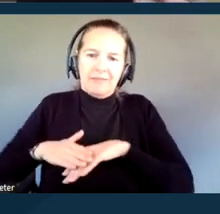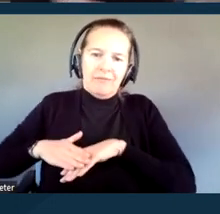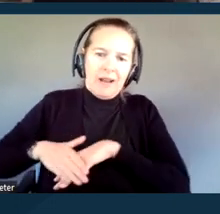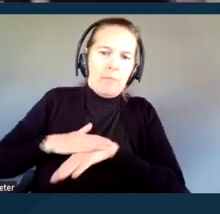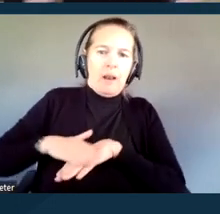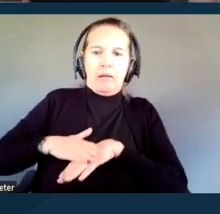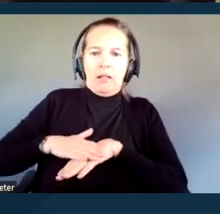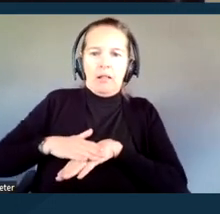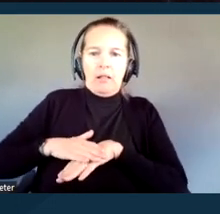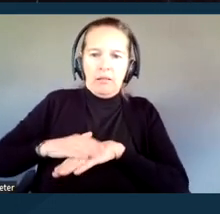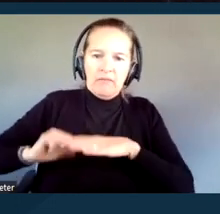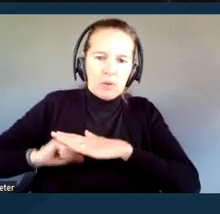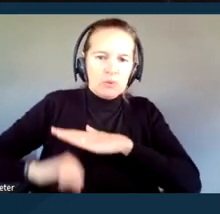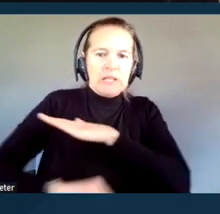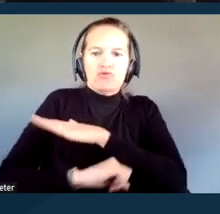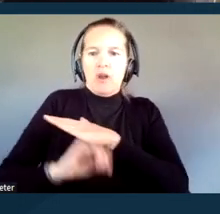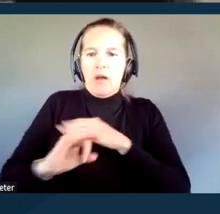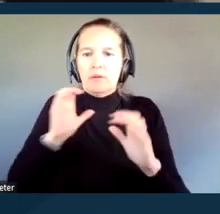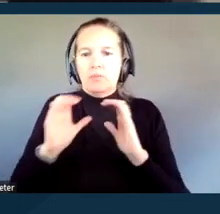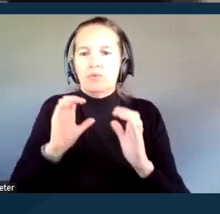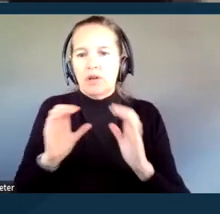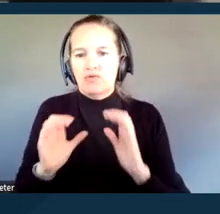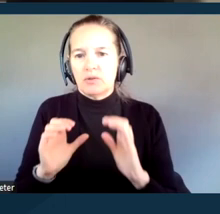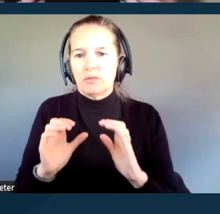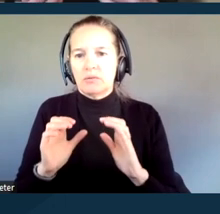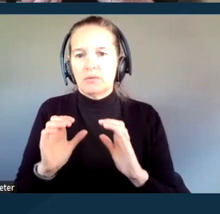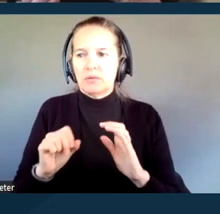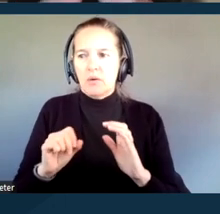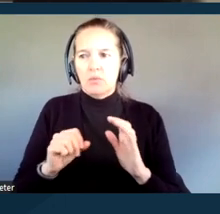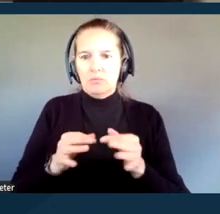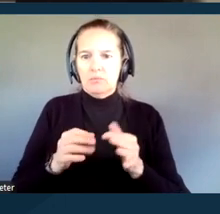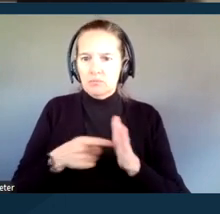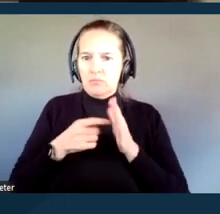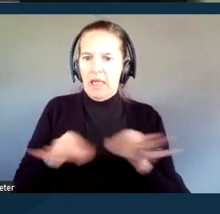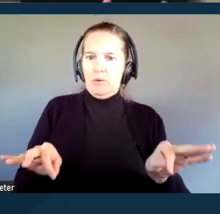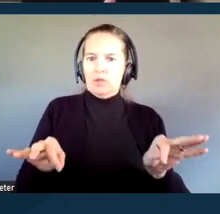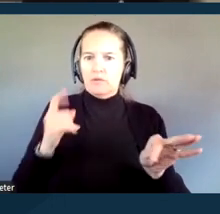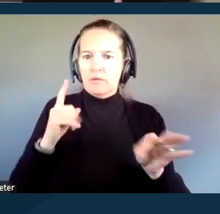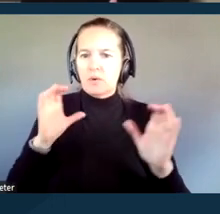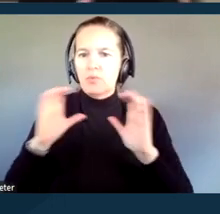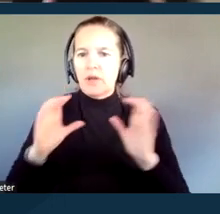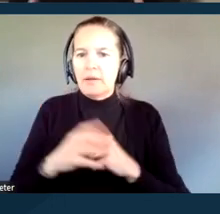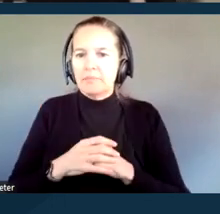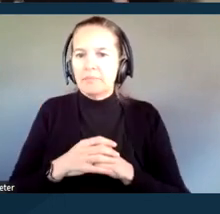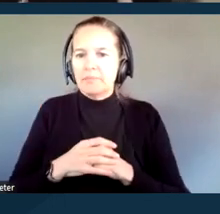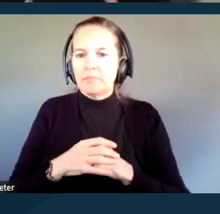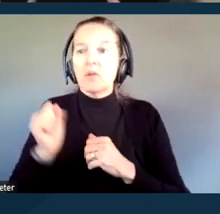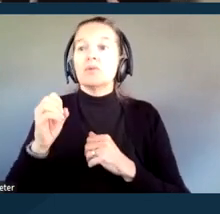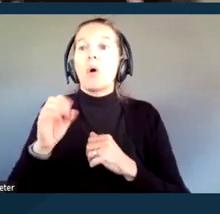it's the foundation upon which we build our ability to communicate. So, making sure that the people who are accessing the courts